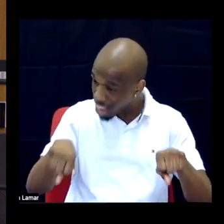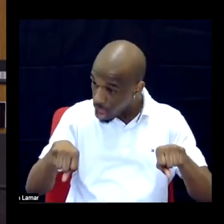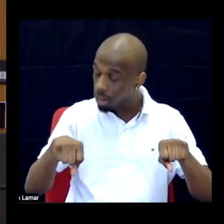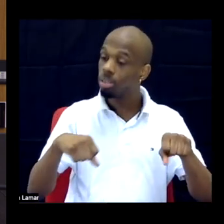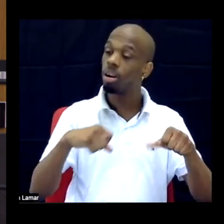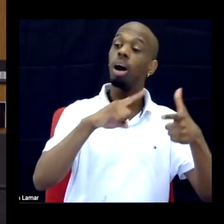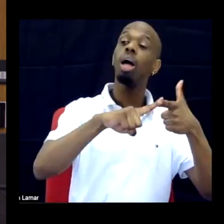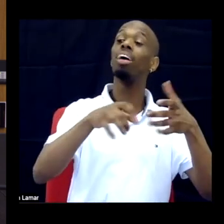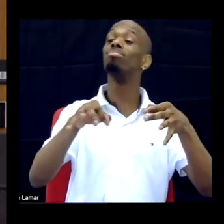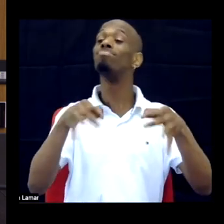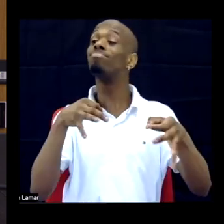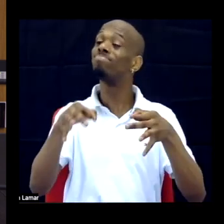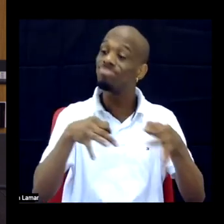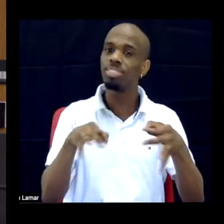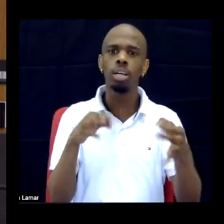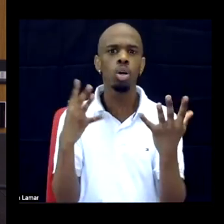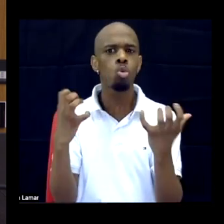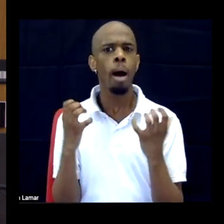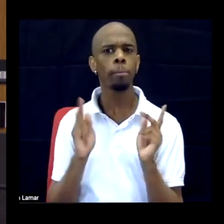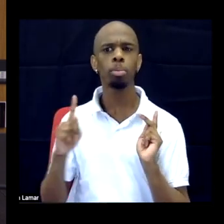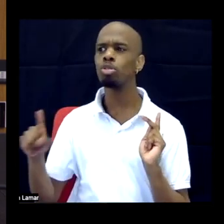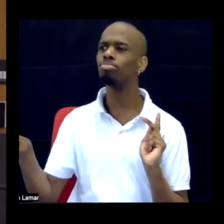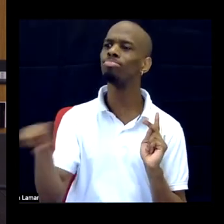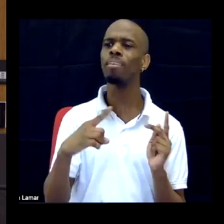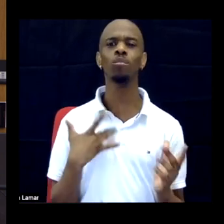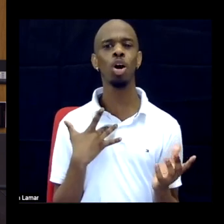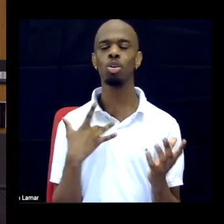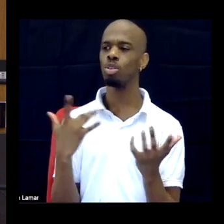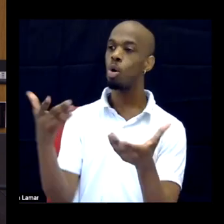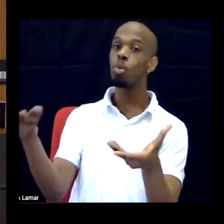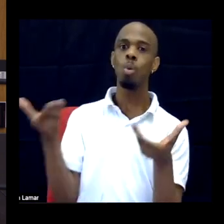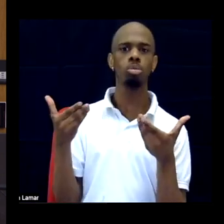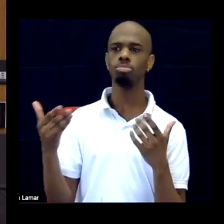feel like they are wanted there, that they are important there, that they have a role.